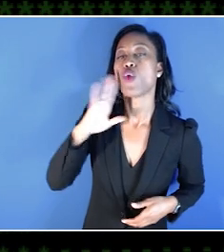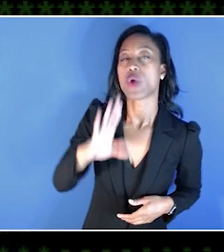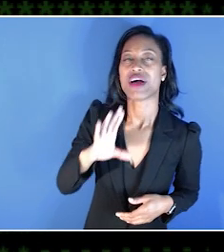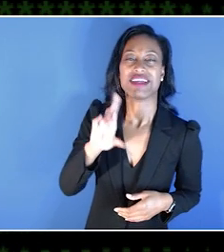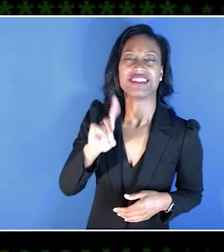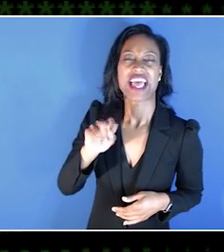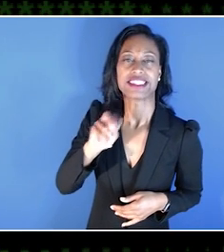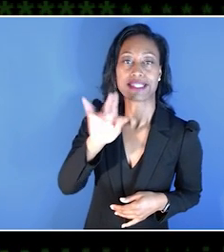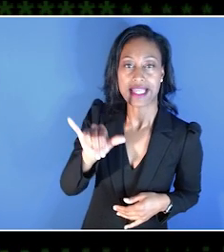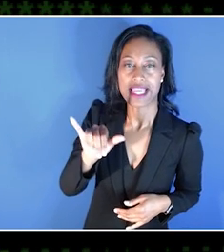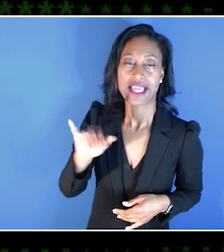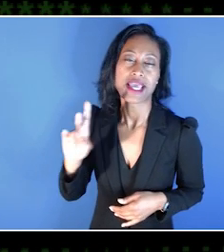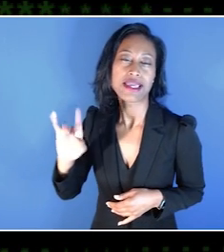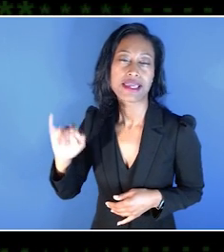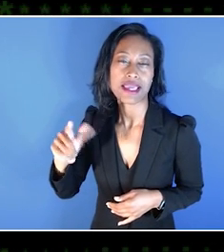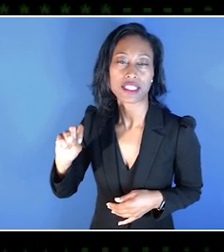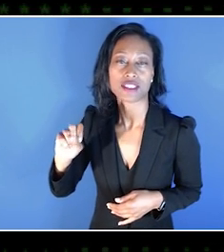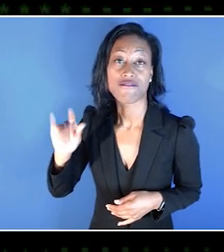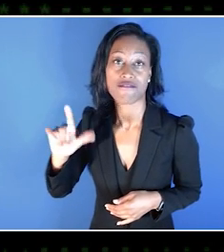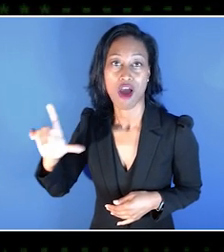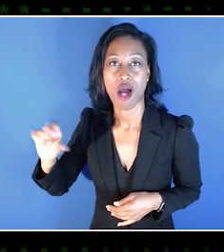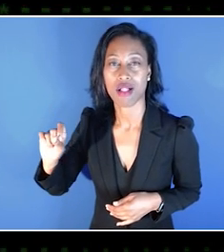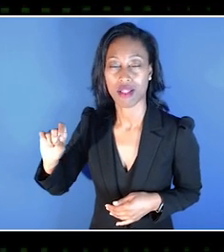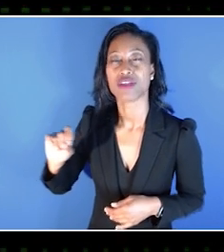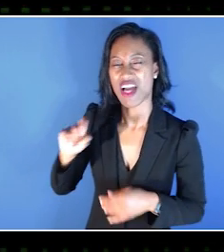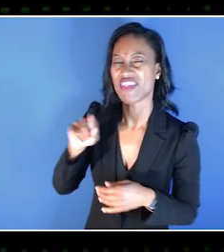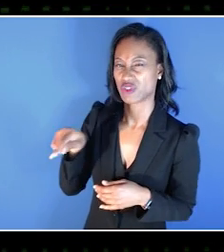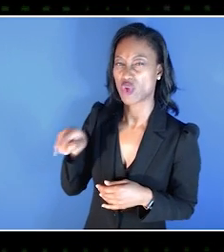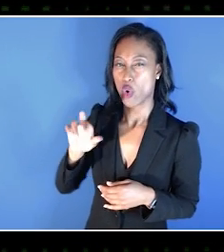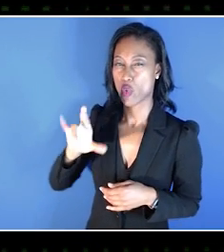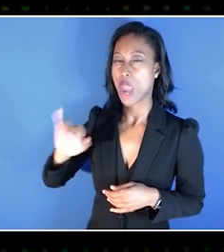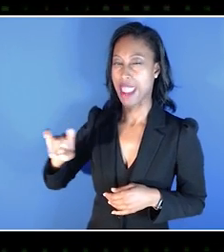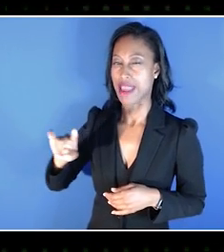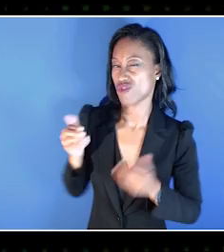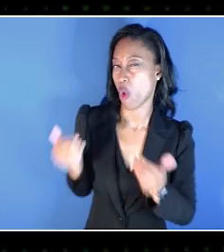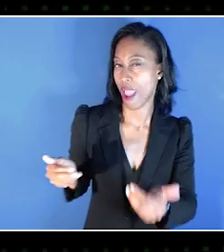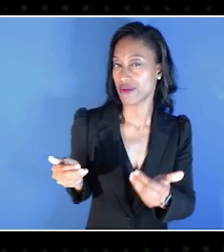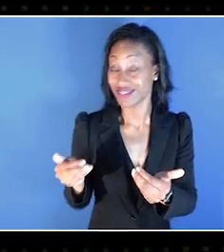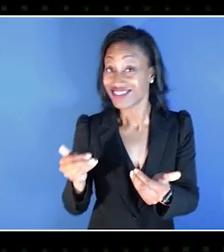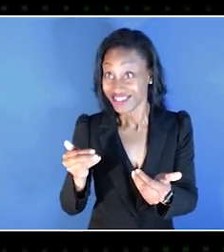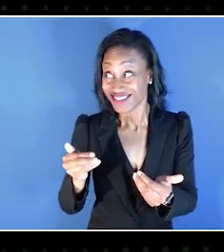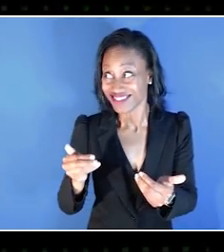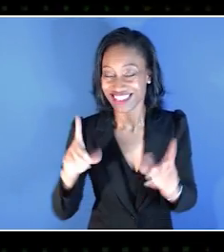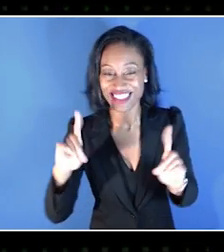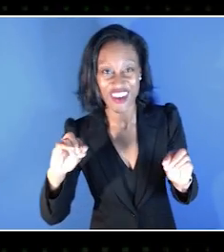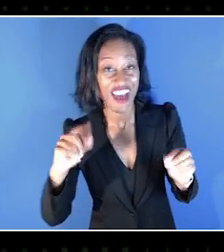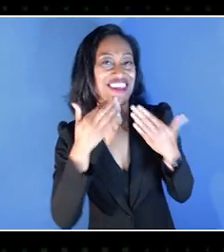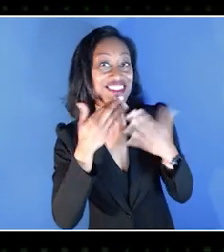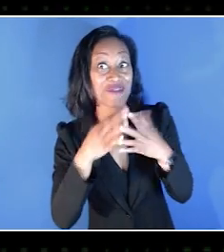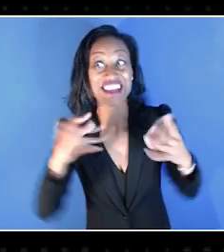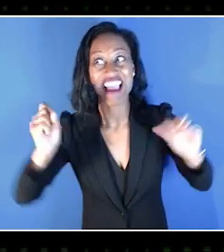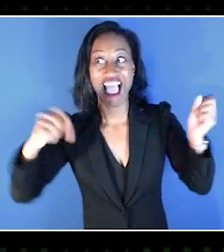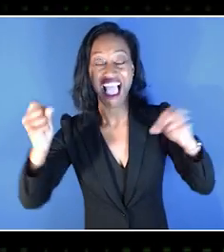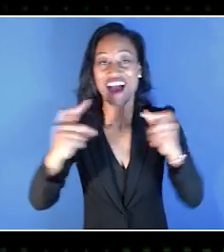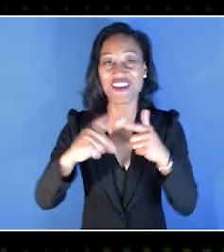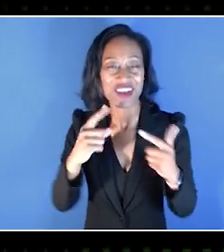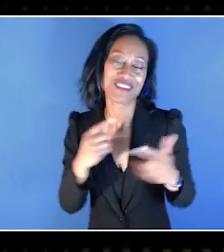and we're going to go into Destiny and we're going to do King's Fall raid. So there we go. -ERIK: Oh yeah, sounds good. So thank you so much. -Thank you so much. Yeah, thank you. -ERIK: It was a pleasure meeting you.